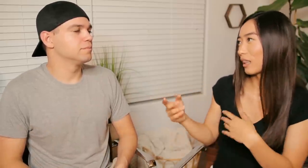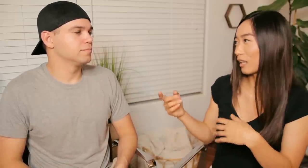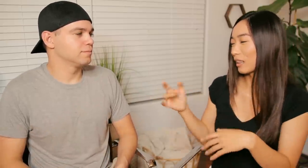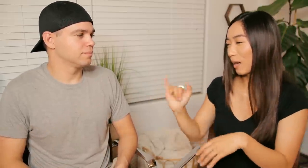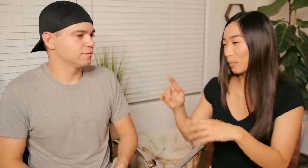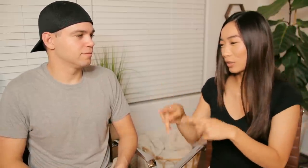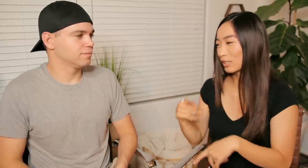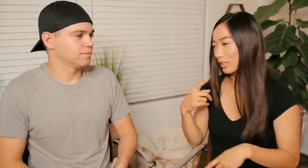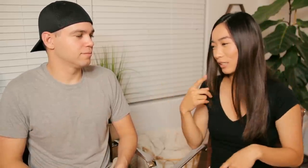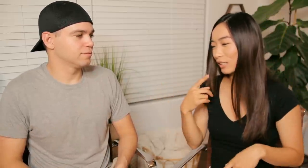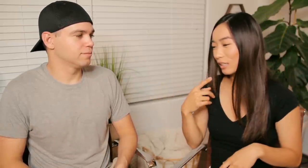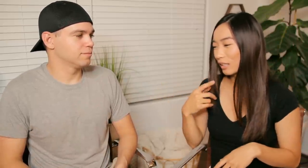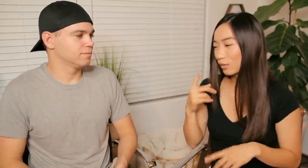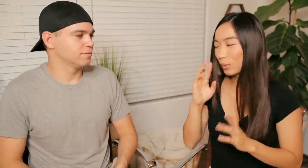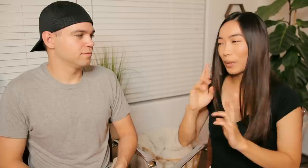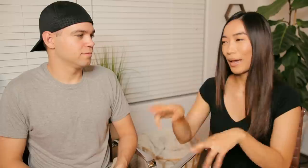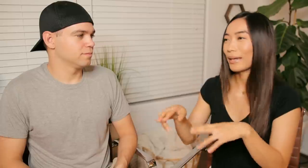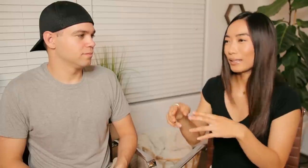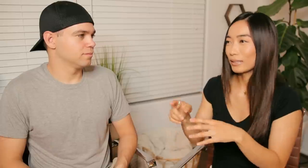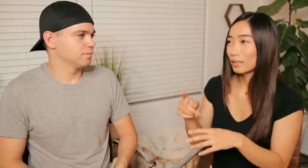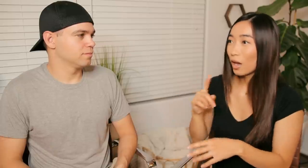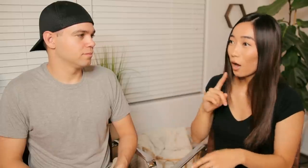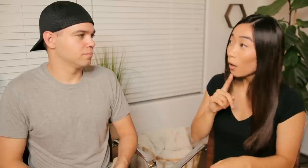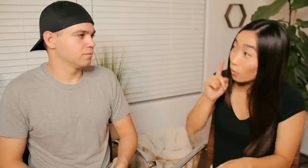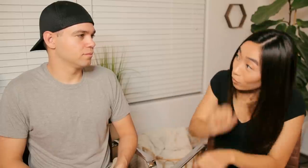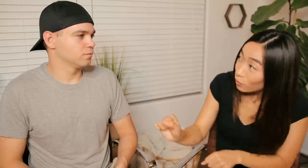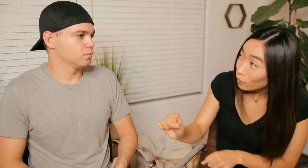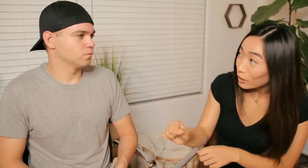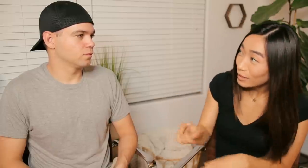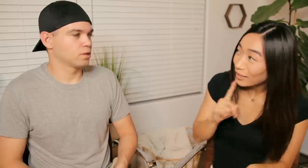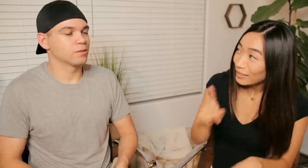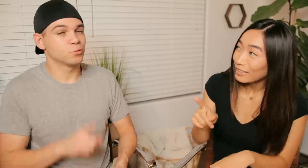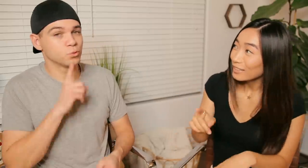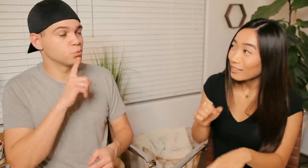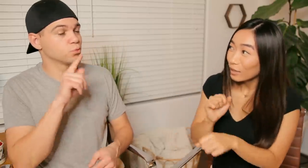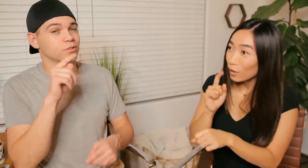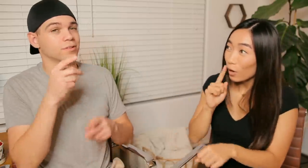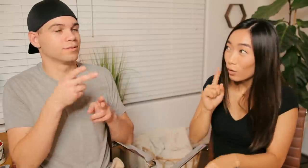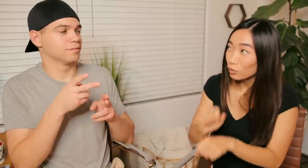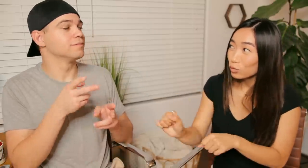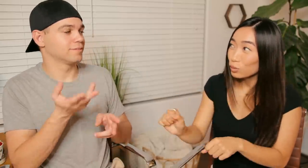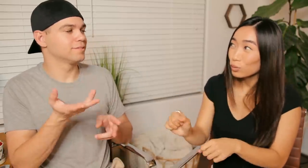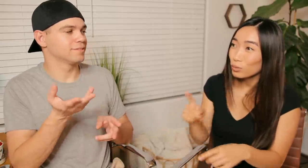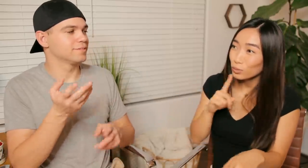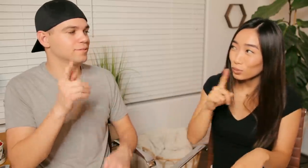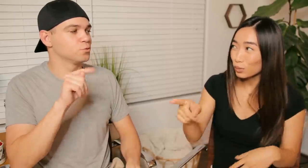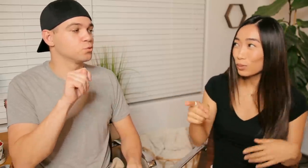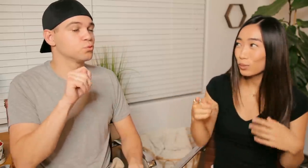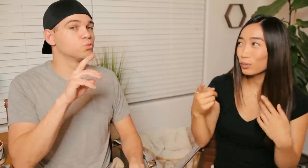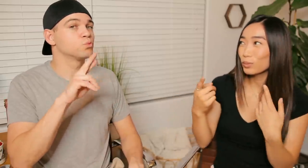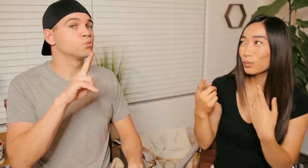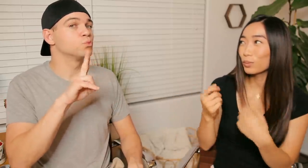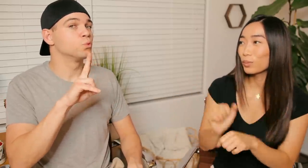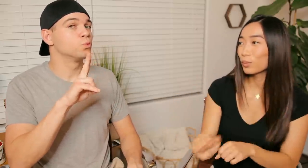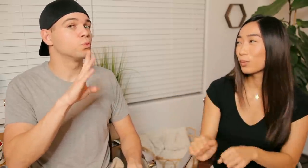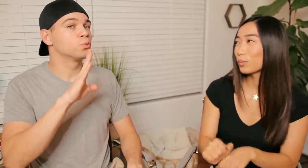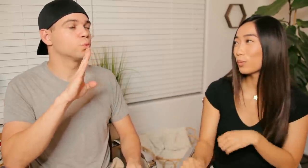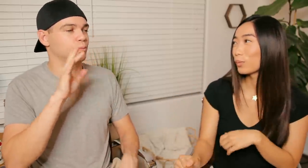and then that person replies "oh really like true? true working?" R: TRU Bi....